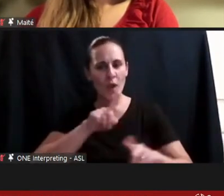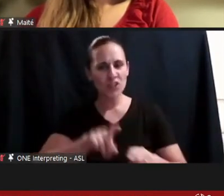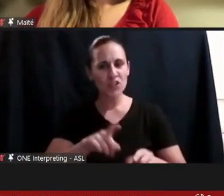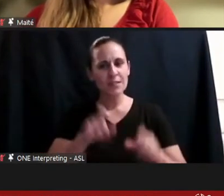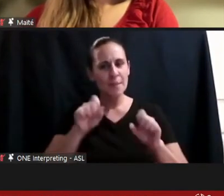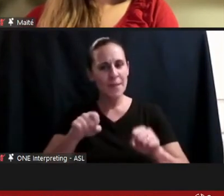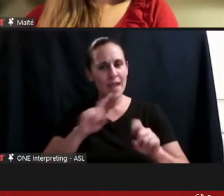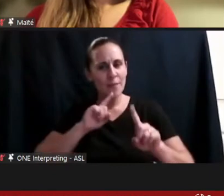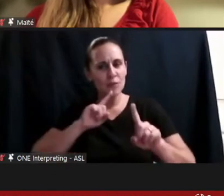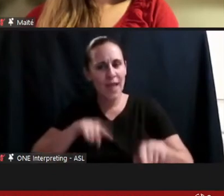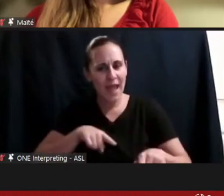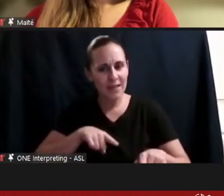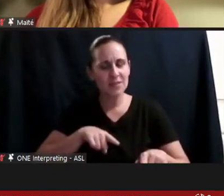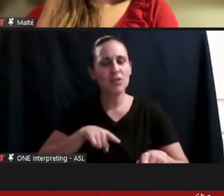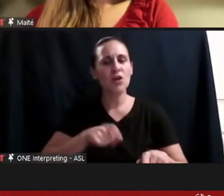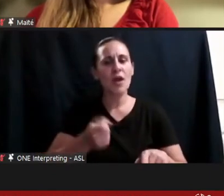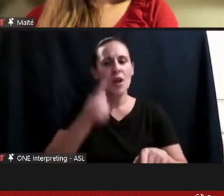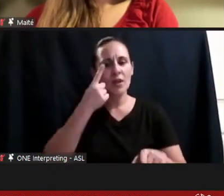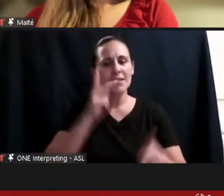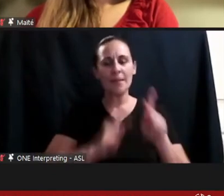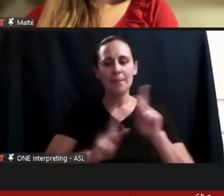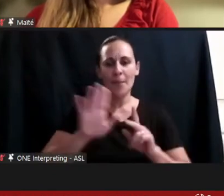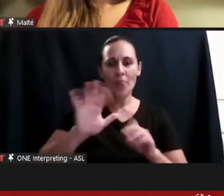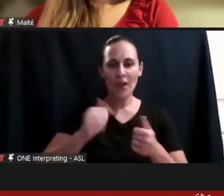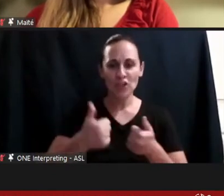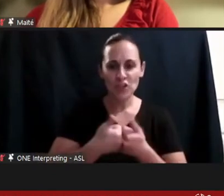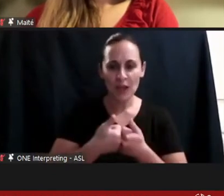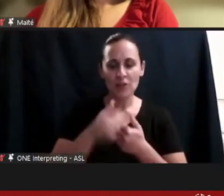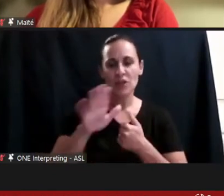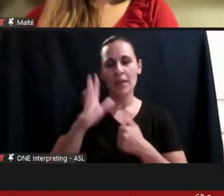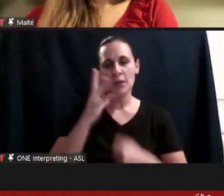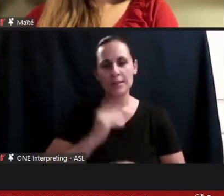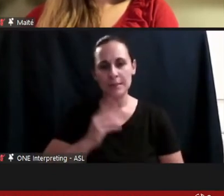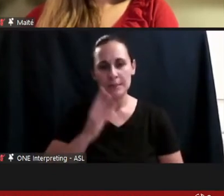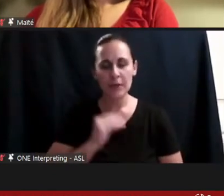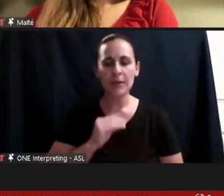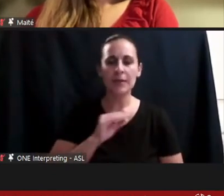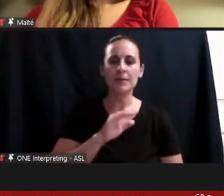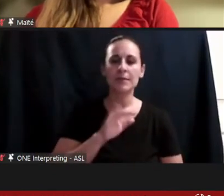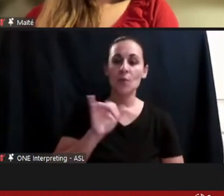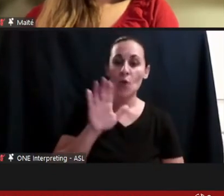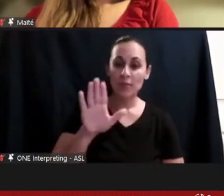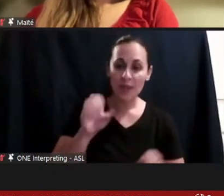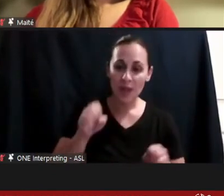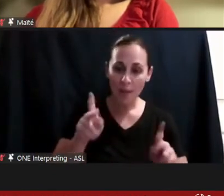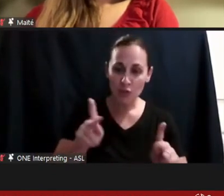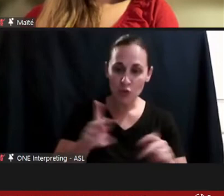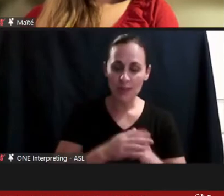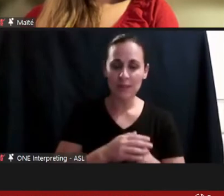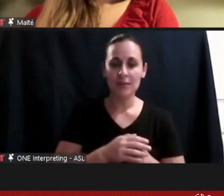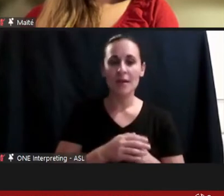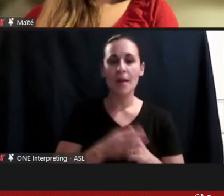lived experiences as far as these opportunities. So, I think my last comment to that would be let's